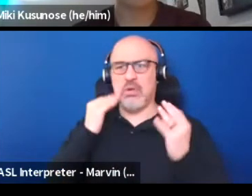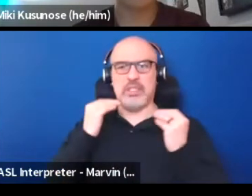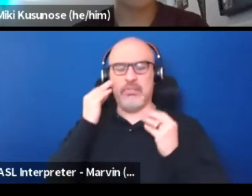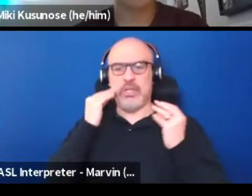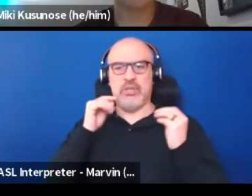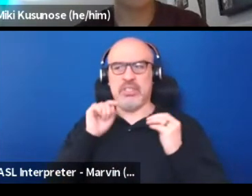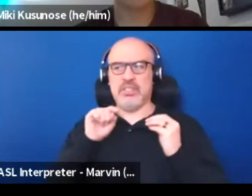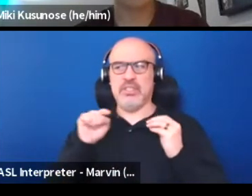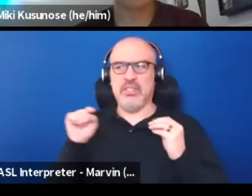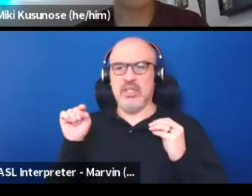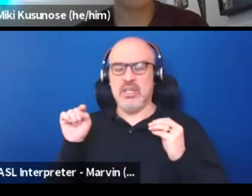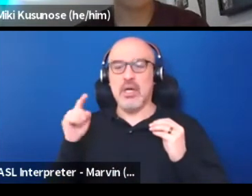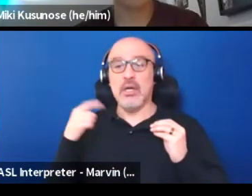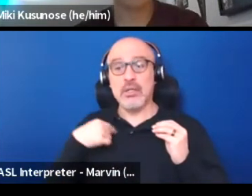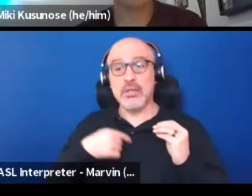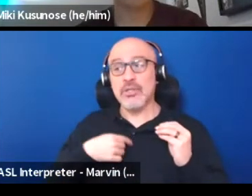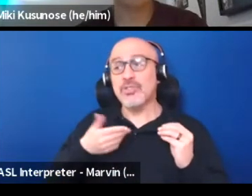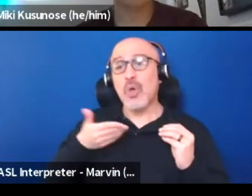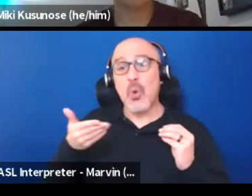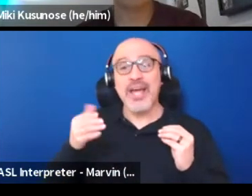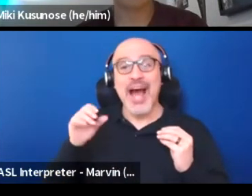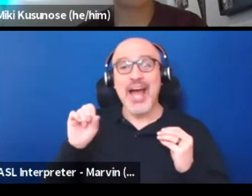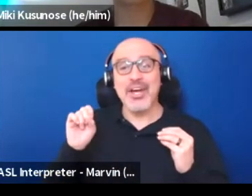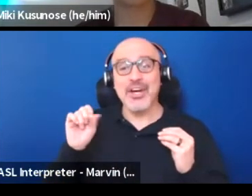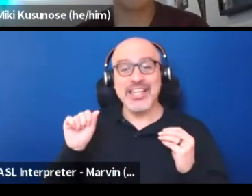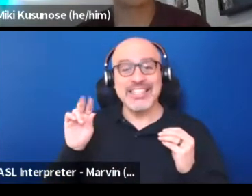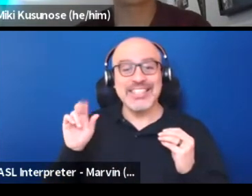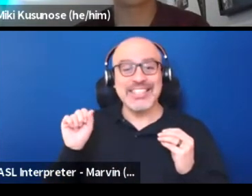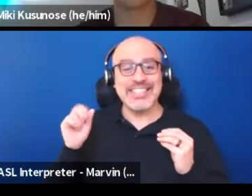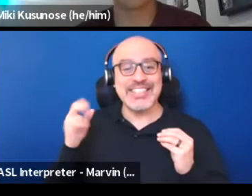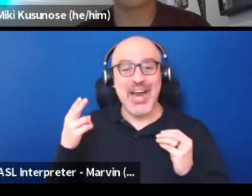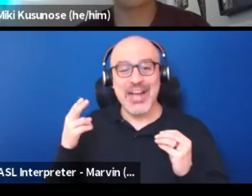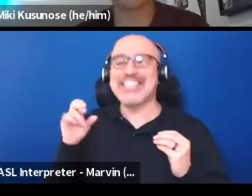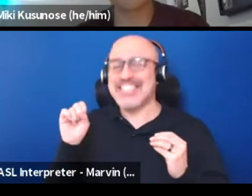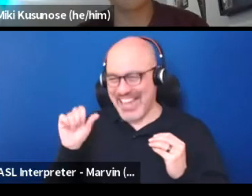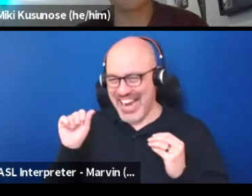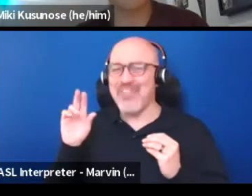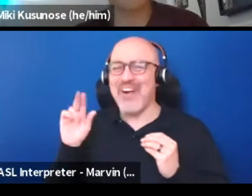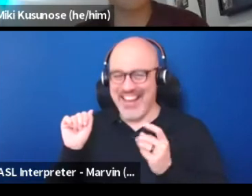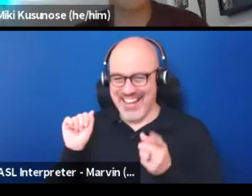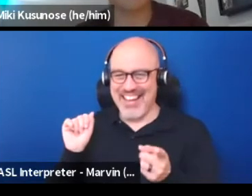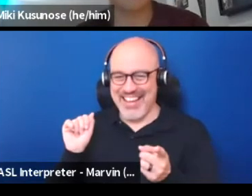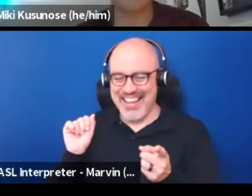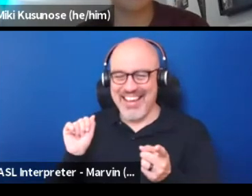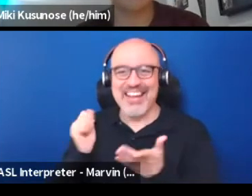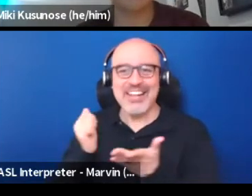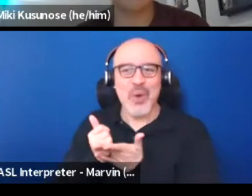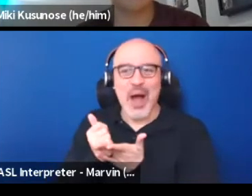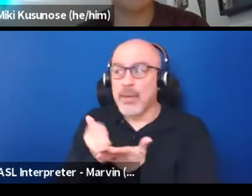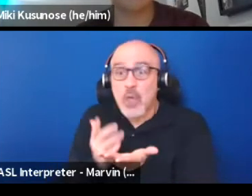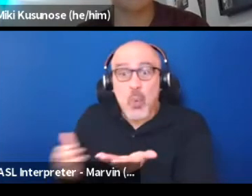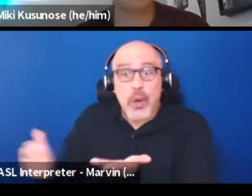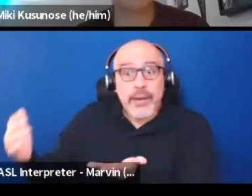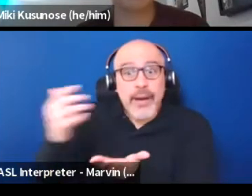And so we actually hired Sarah to come in and help us. We collected stories from city employees